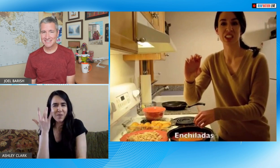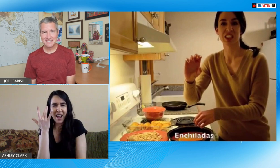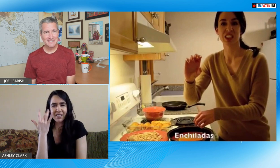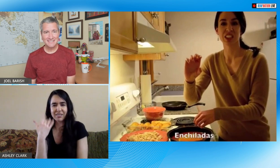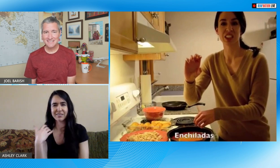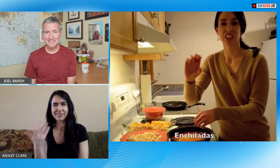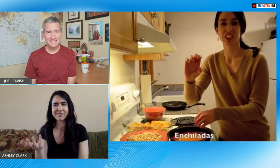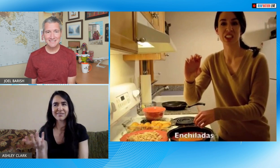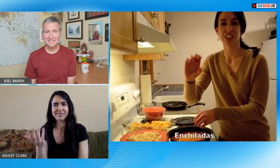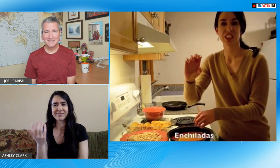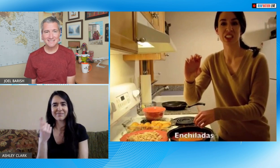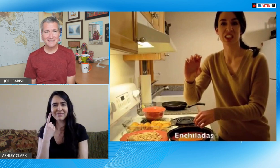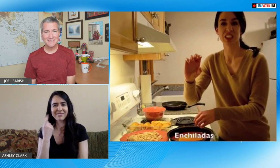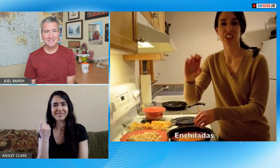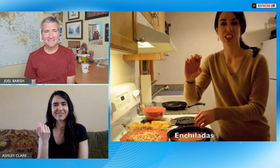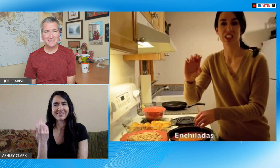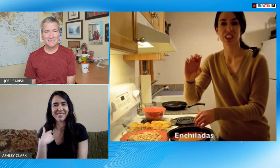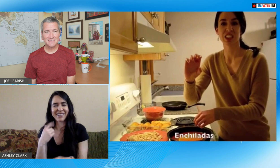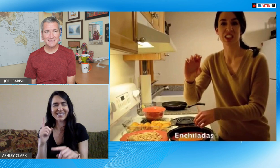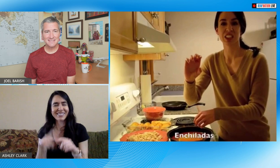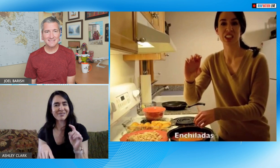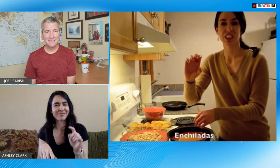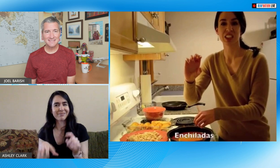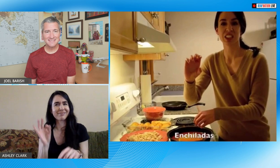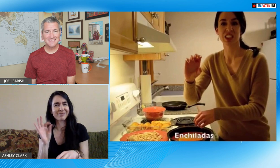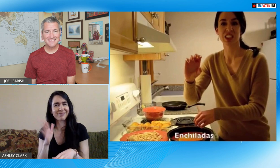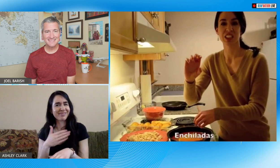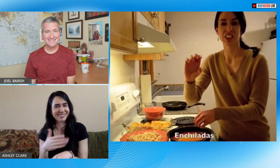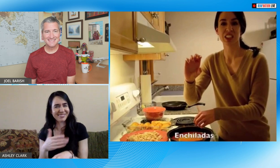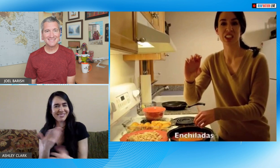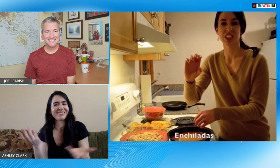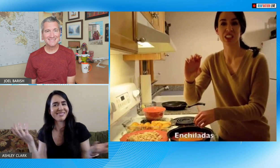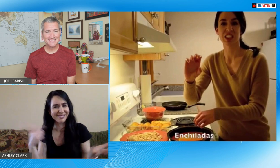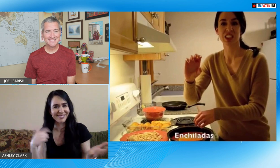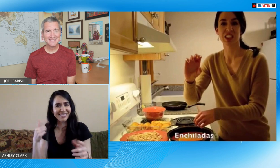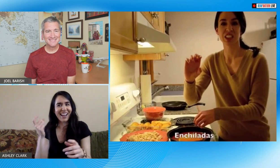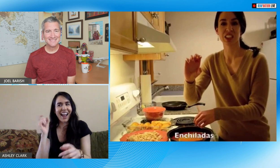there no sound you don't have any music on this video and I just tell them I